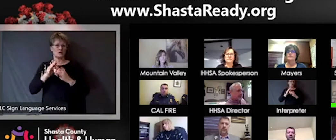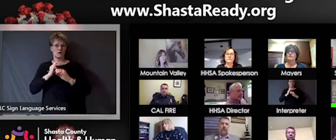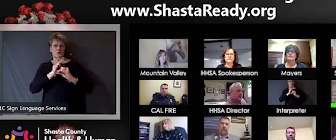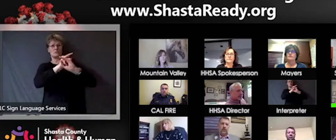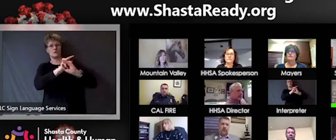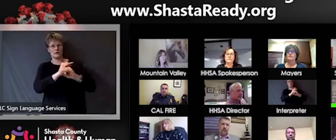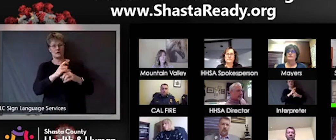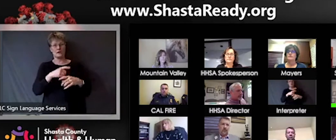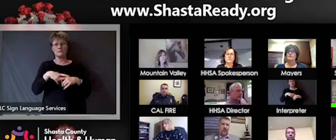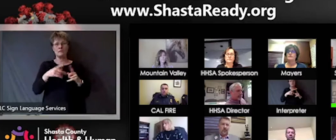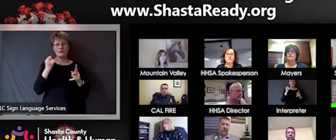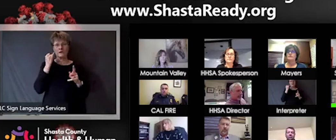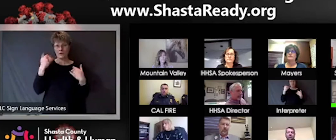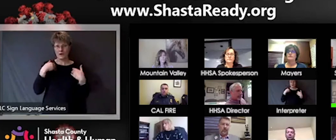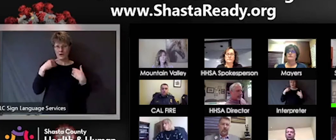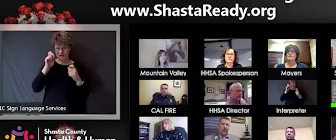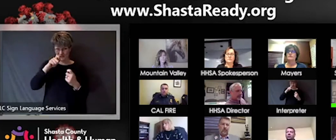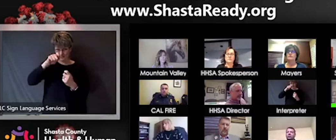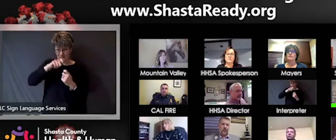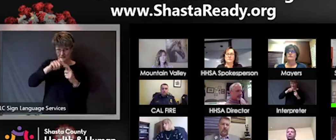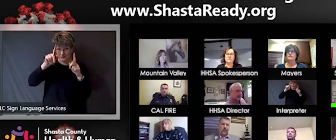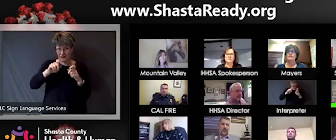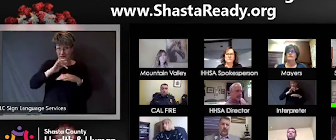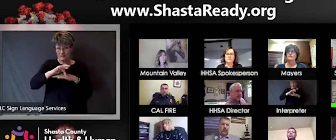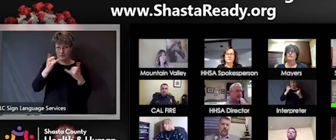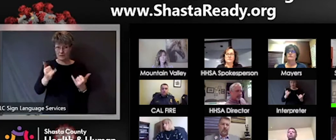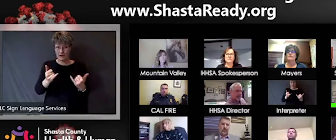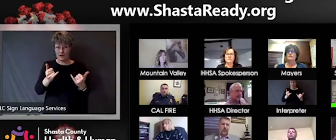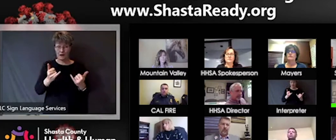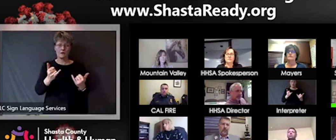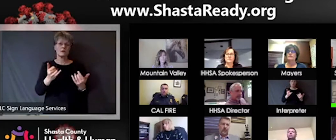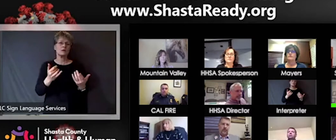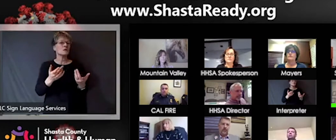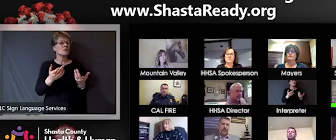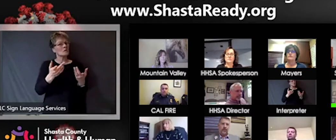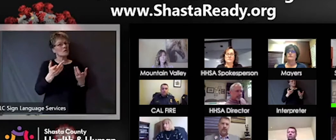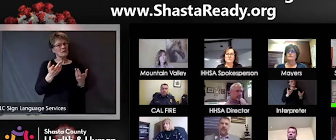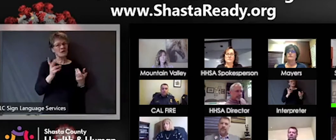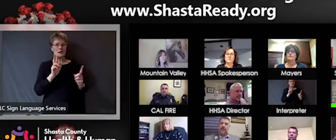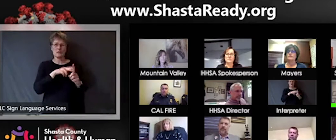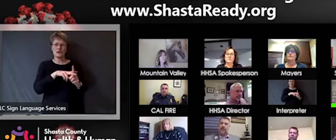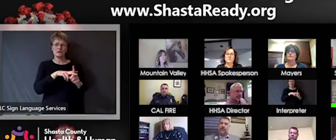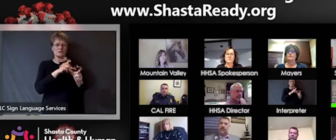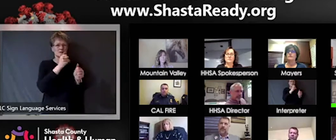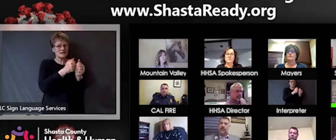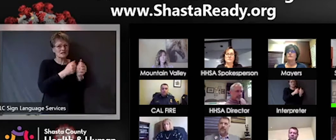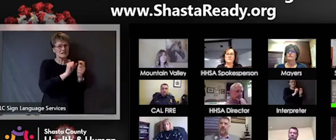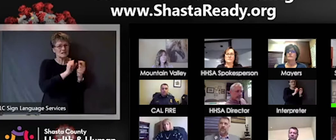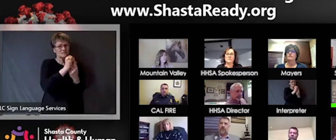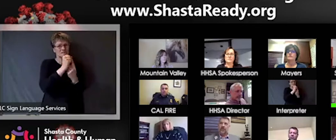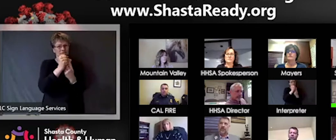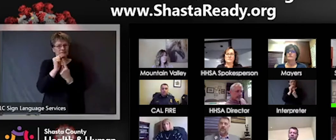available now, but I honestly don't think that we have enough immune people to